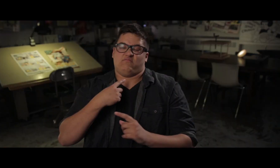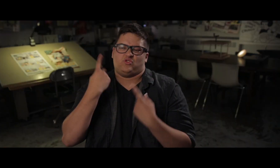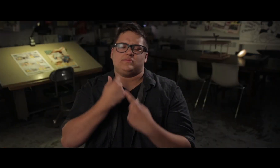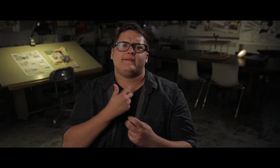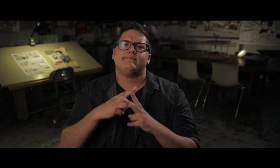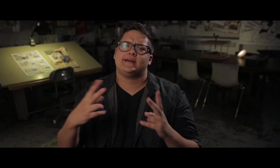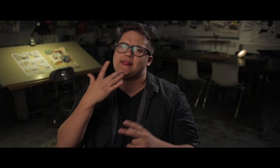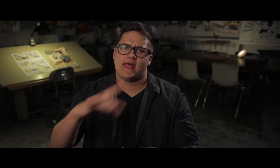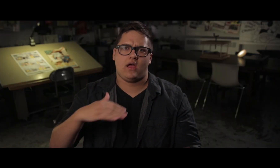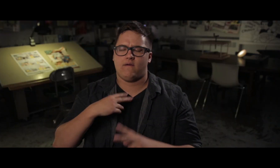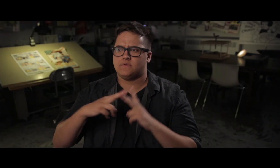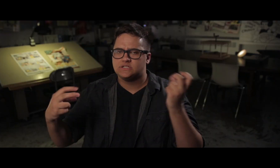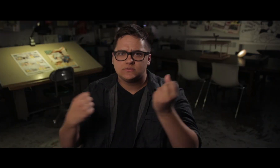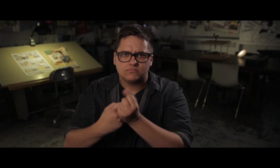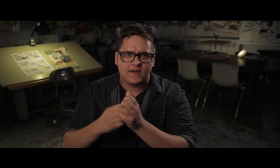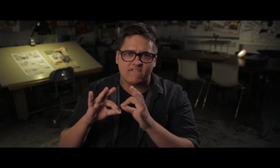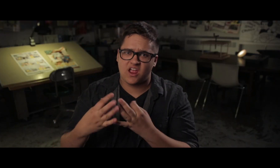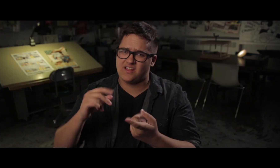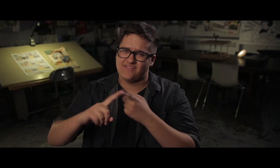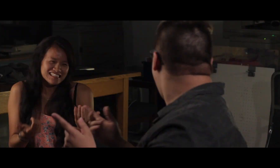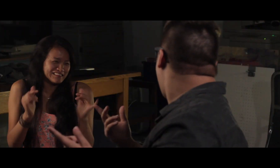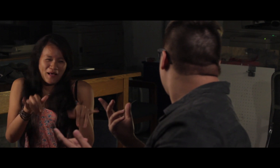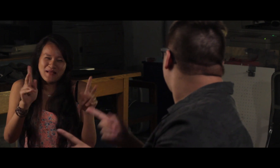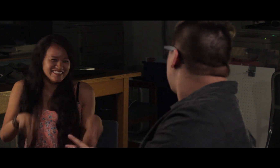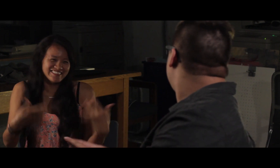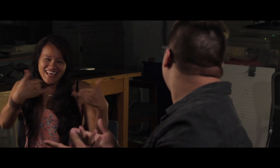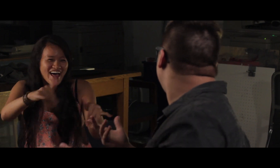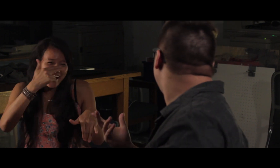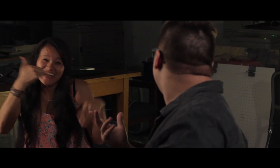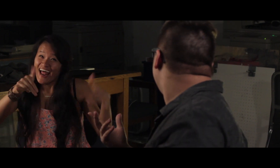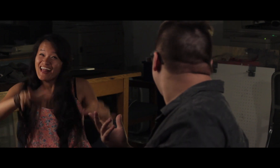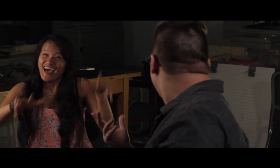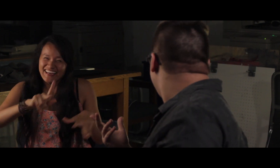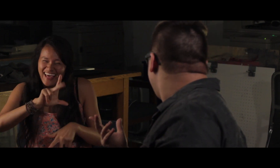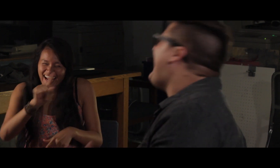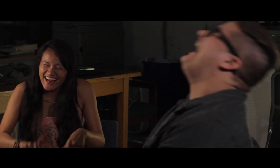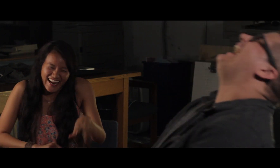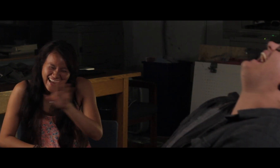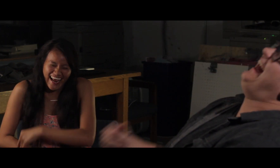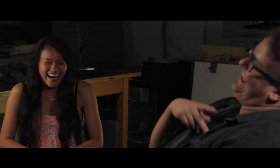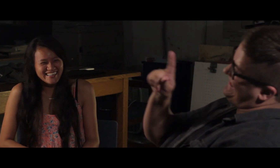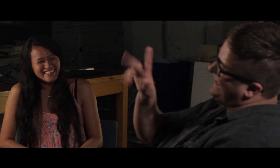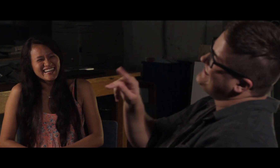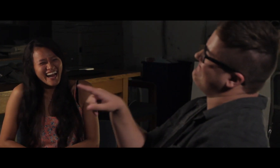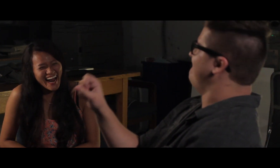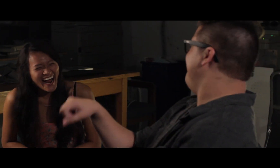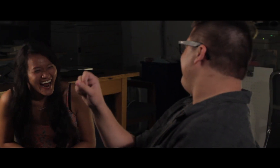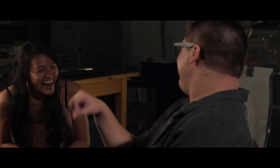I consider myself very fortunate. I have a supportive family and friends. You’re still the same person, still funny, still a klutz! Ah ha ha ha! I’m a klutz – yep!